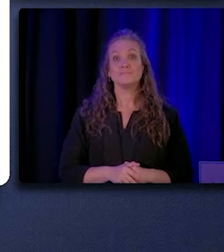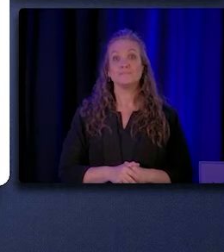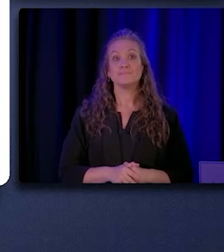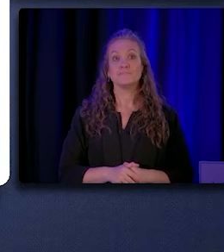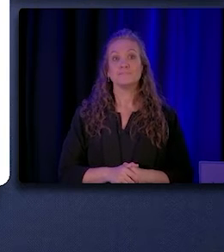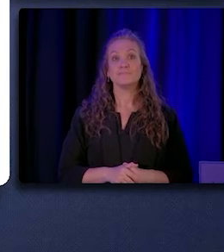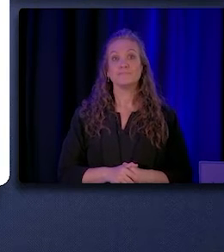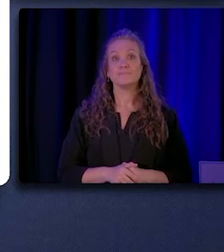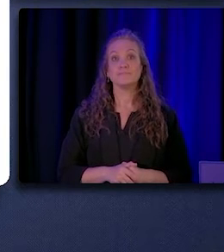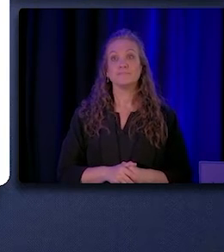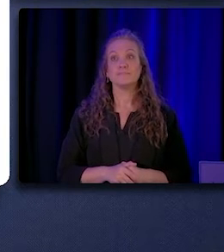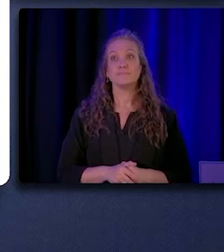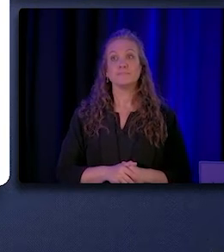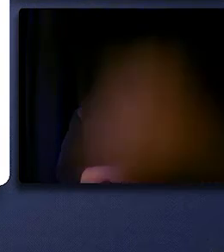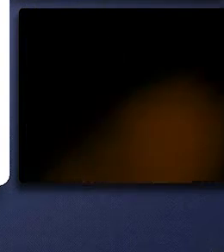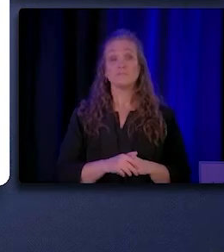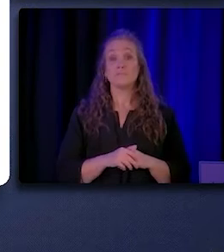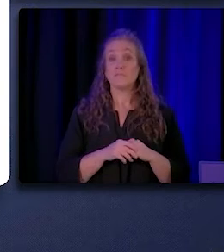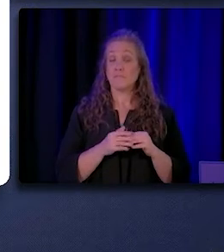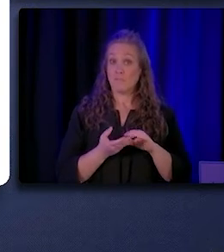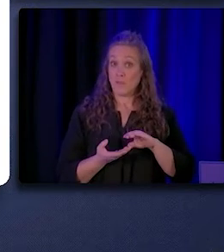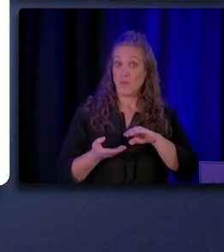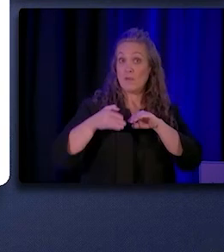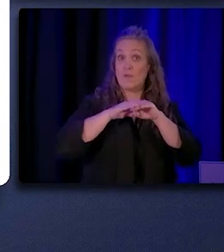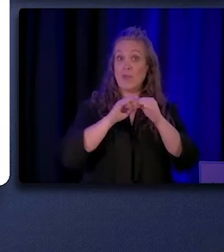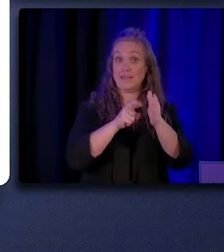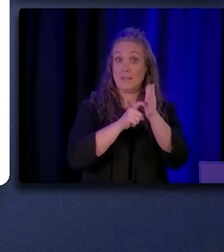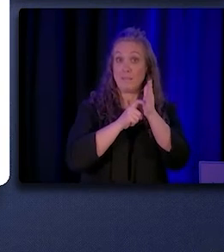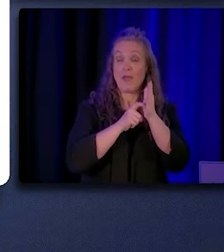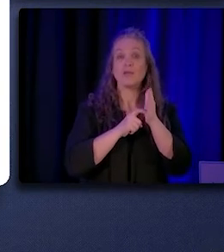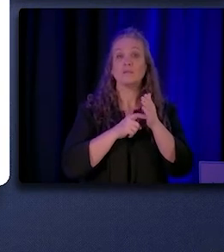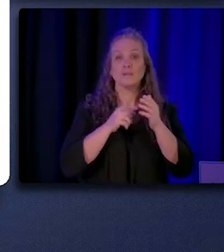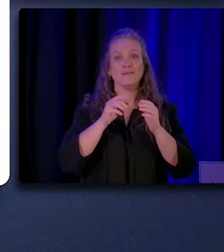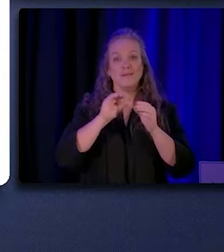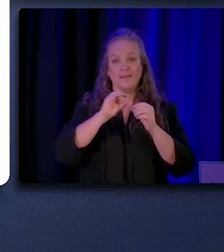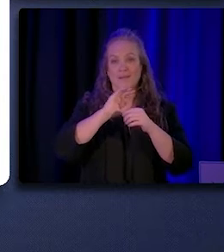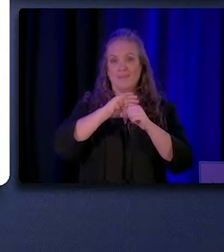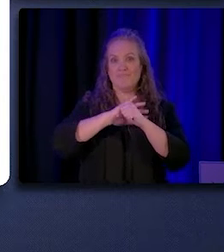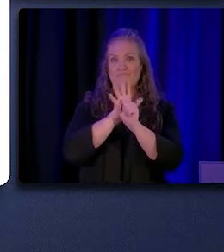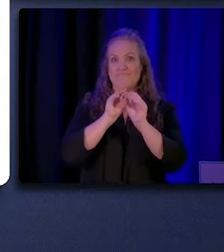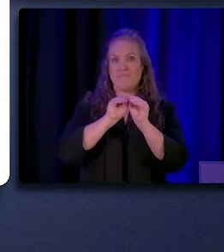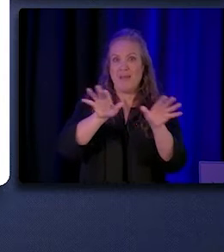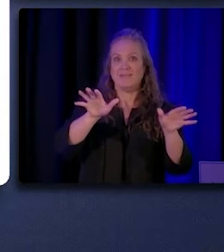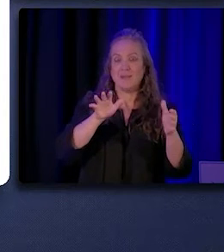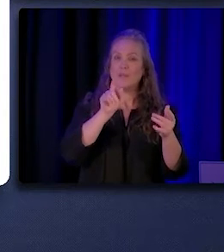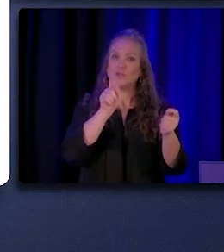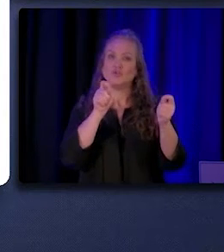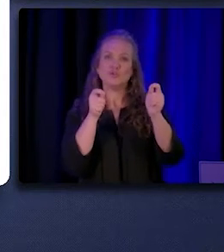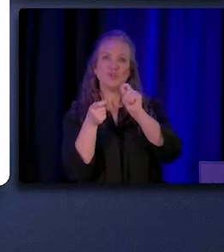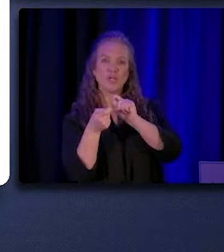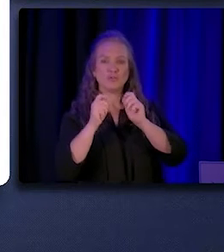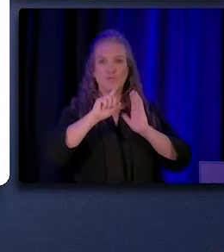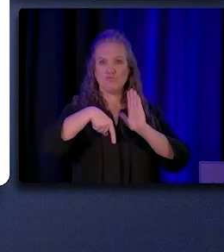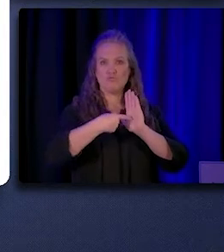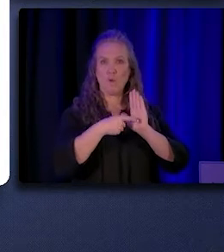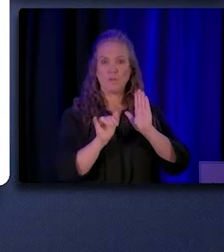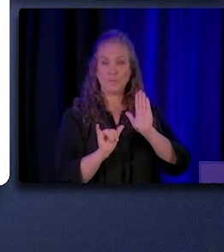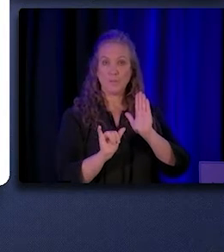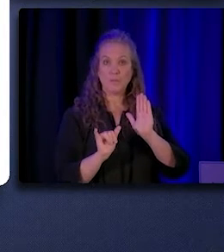In addition to creating demand, the pandemic also changed the CHW/P role in some organizations. The chart on the previous slide showed